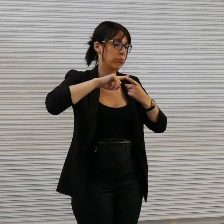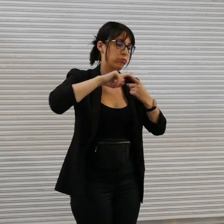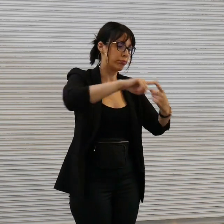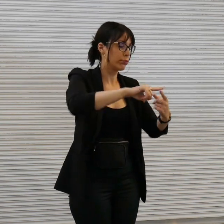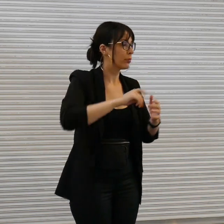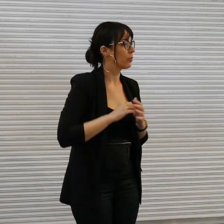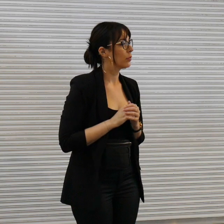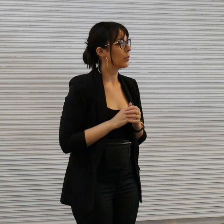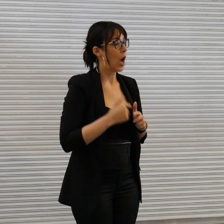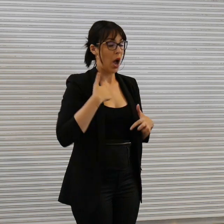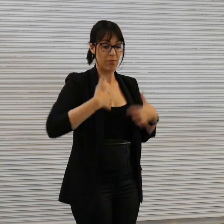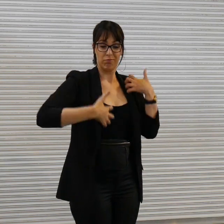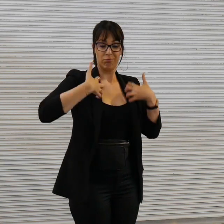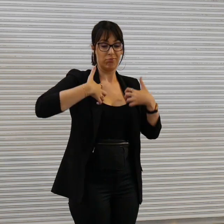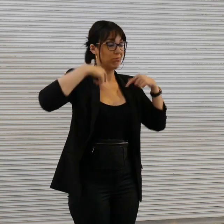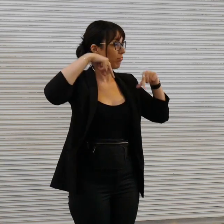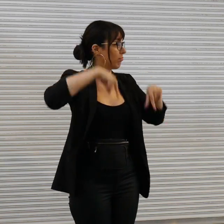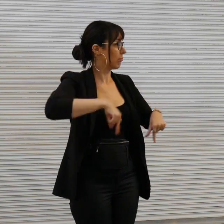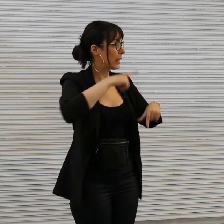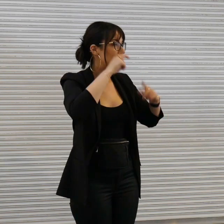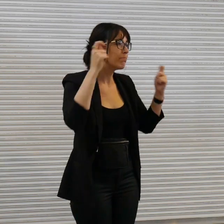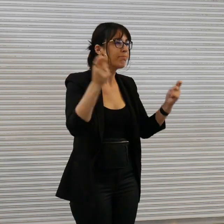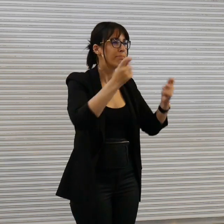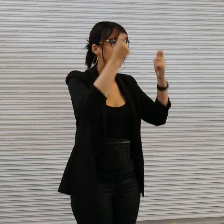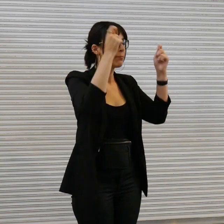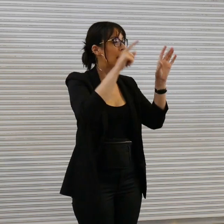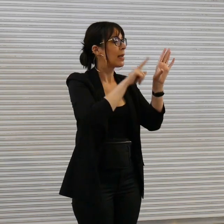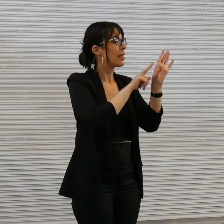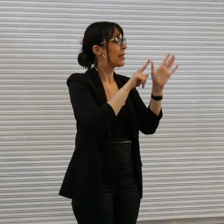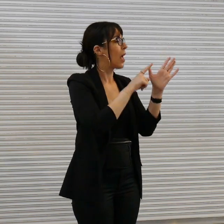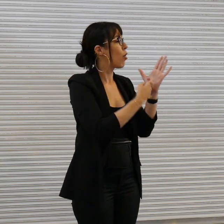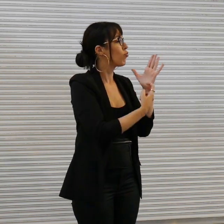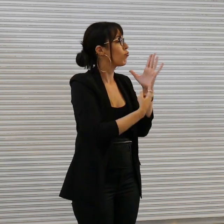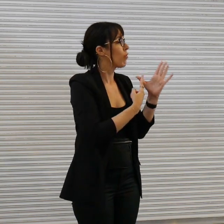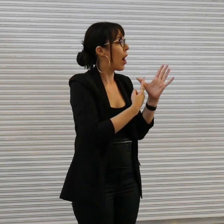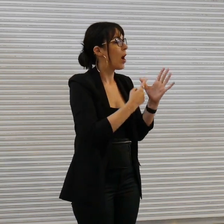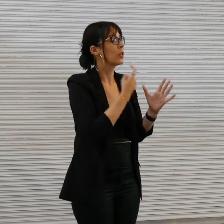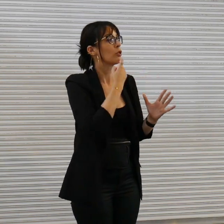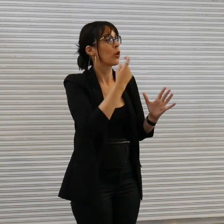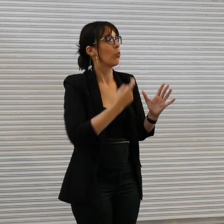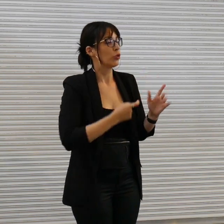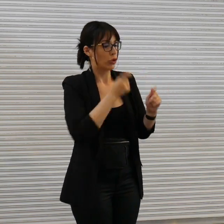to be here and um celebrate the Yarra Sculpture Gallery summer residency in its third year with